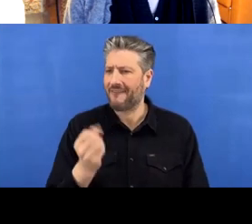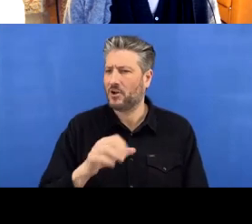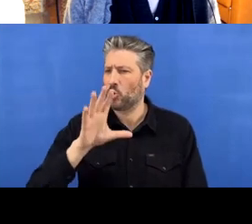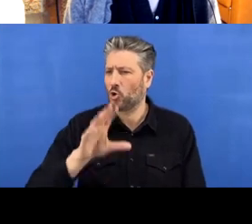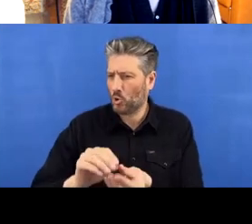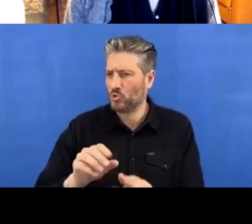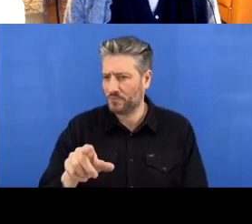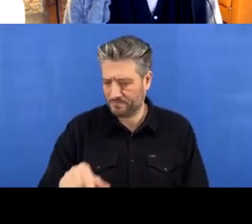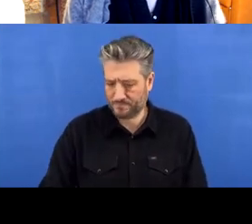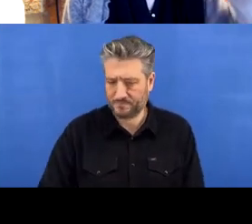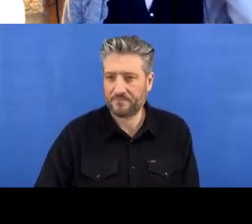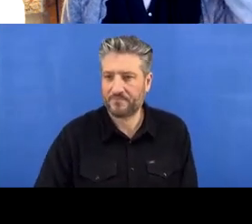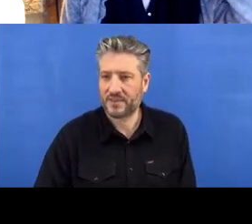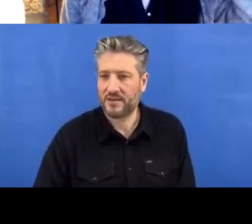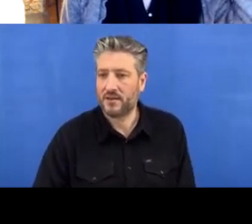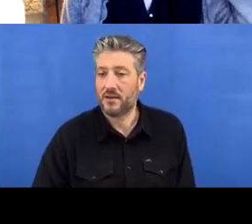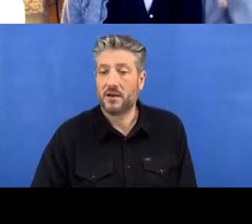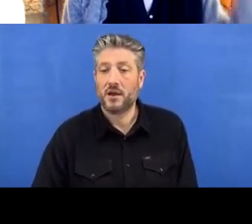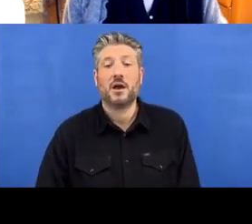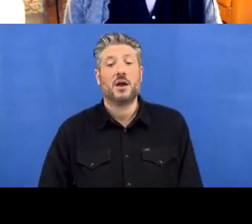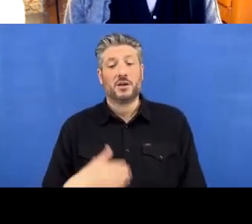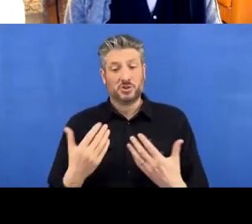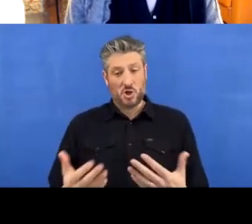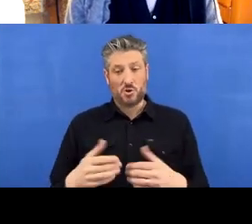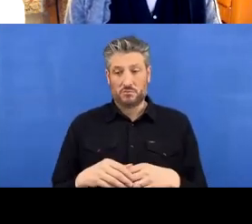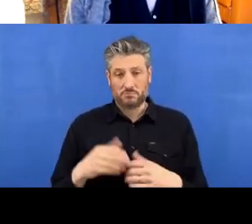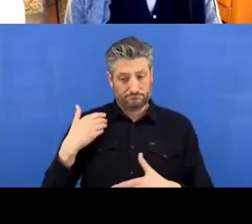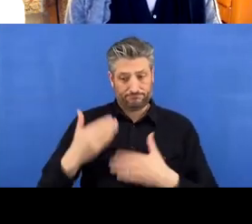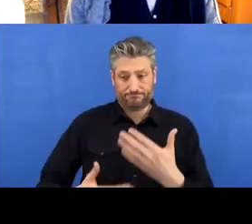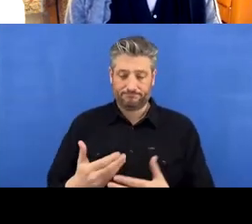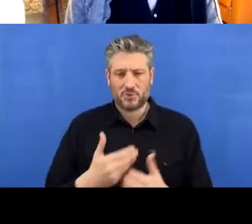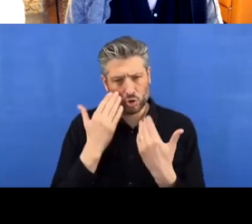Okay, so I showed you three different ways to do the GitHub integration in RStudio.